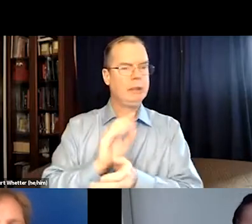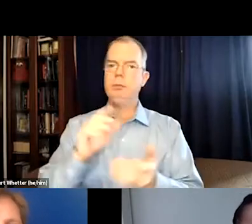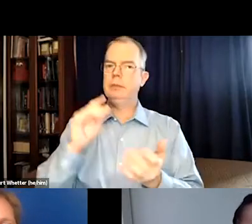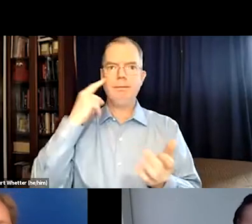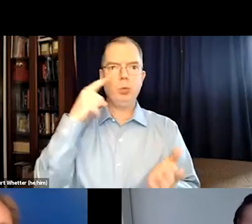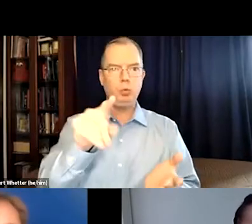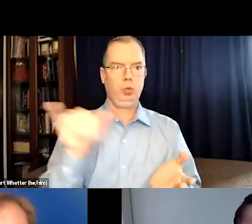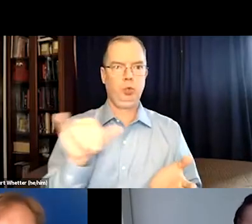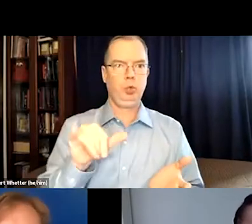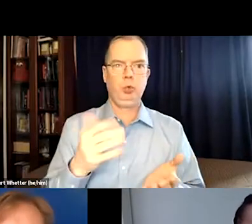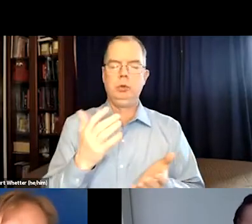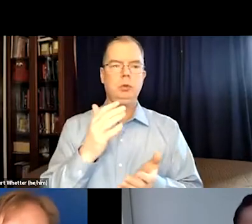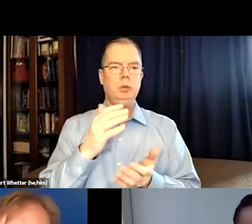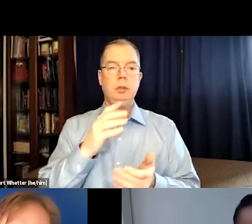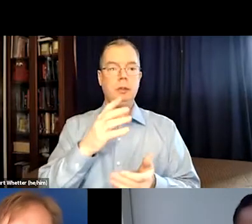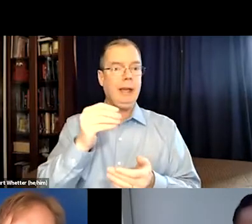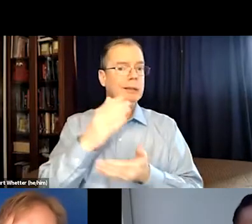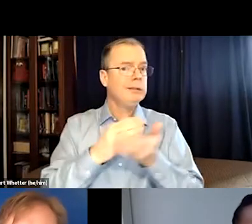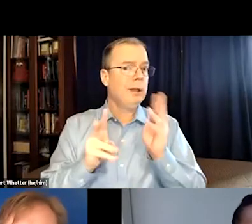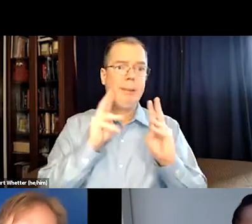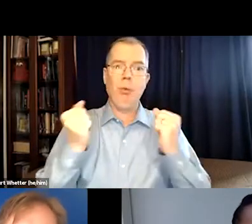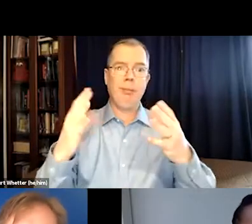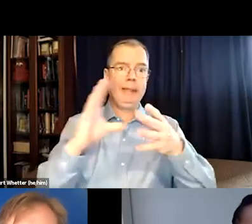But hearing people can go to open caption films. And it's for you, too.